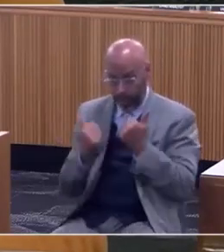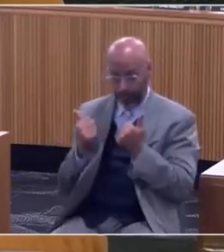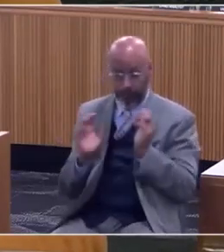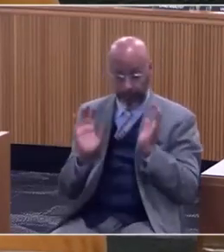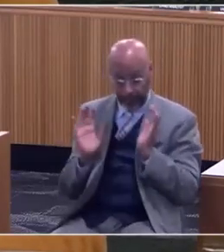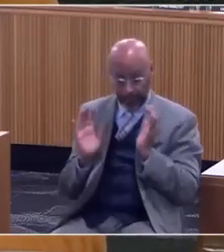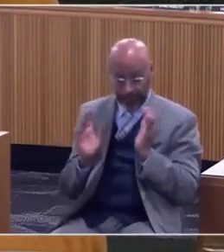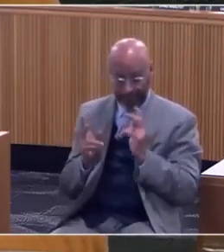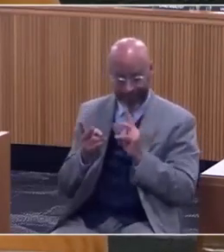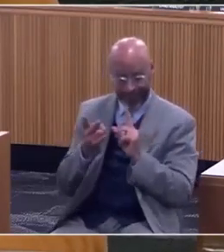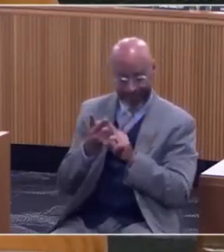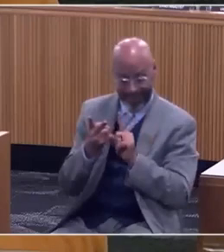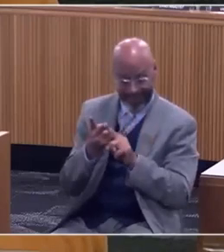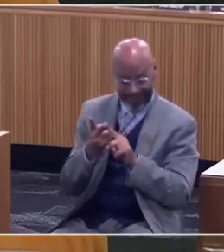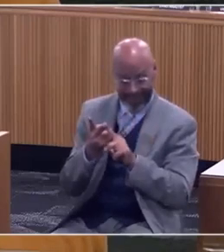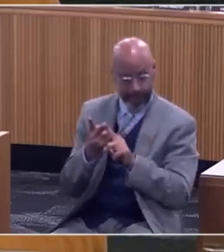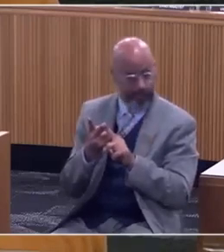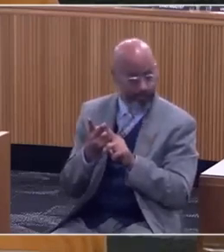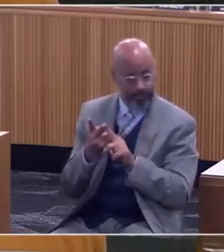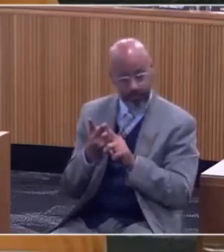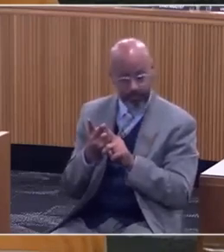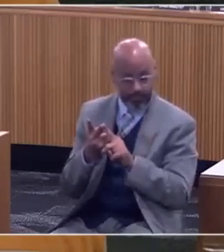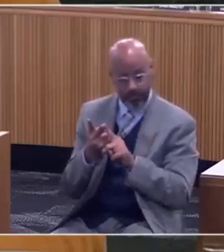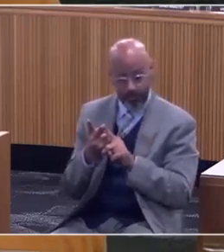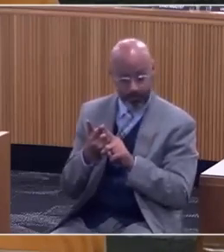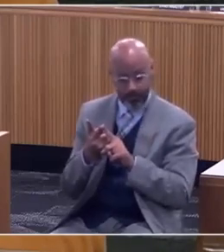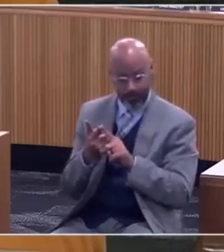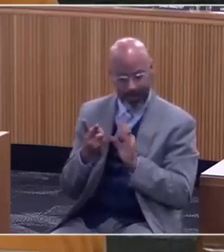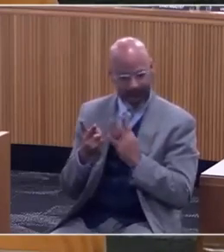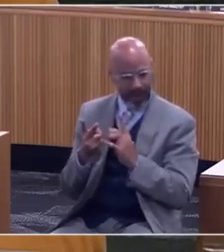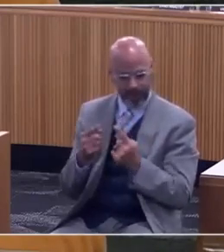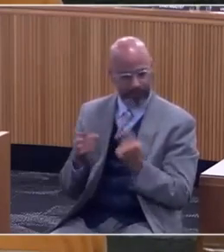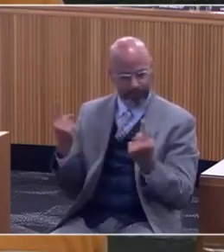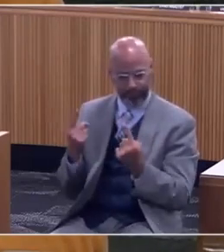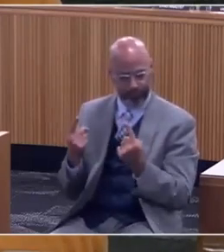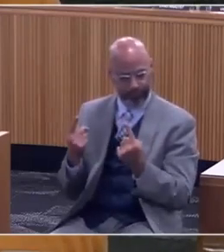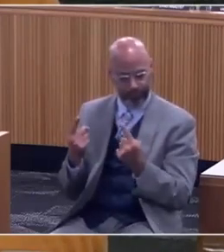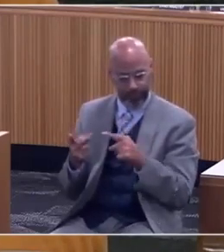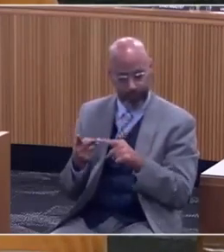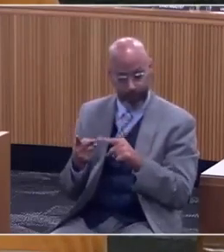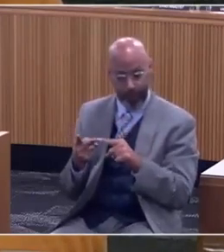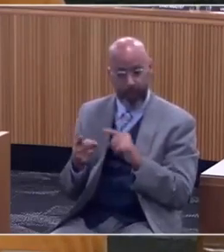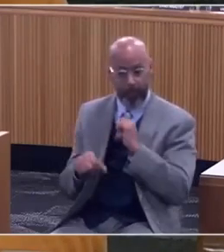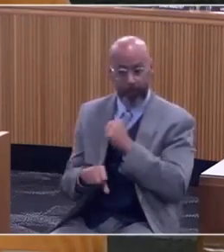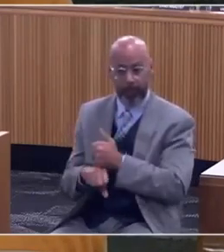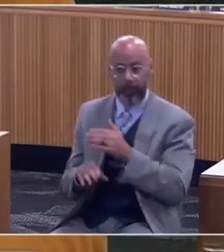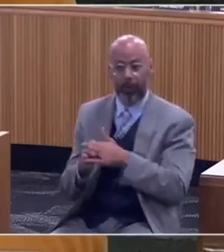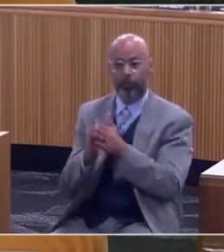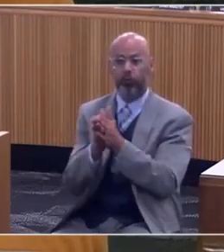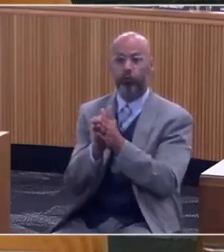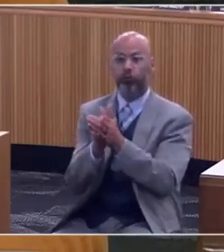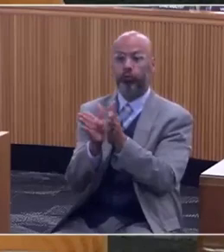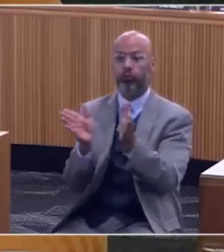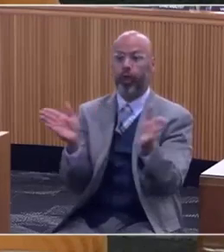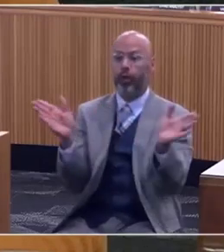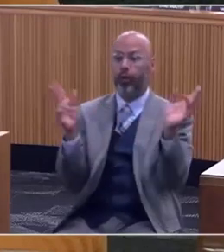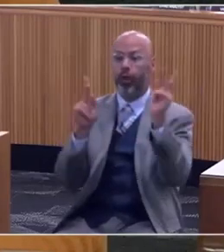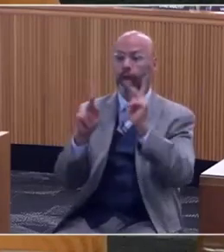The second is the crux of our opposition. It is based on a general population survey